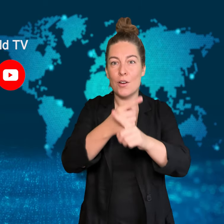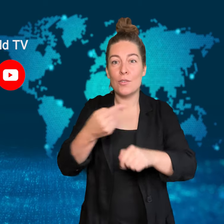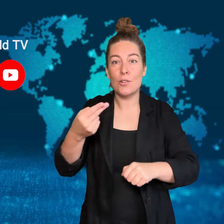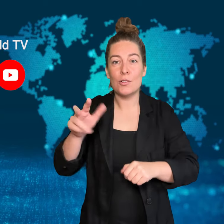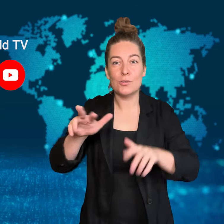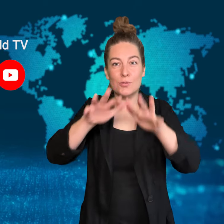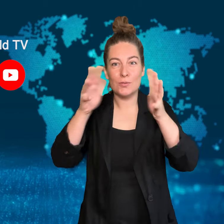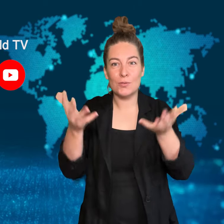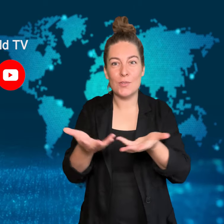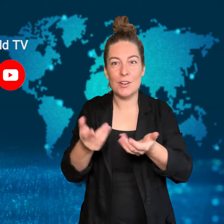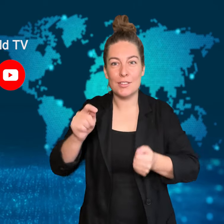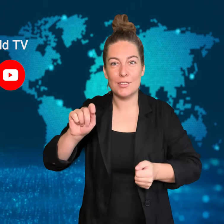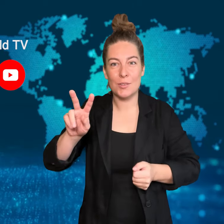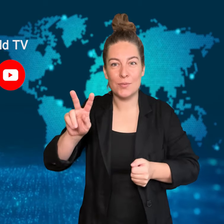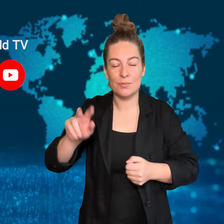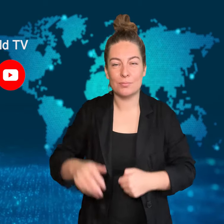to get new video updates!